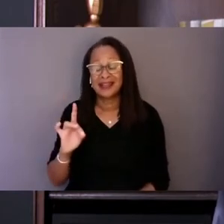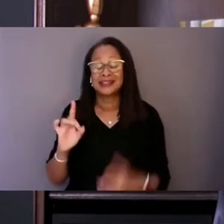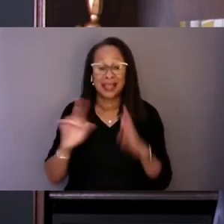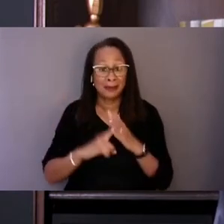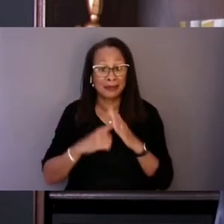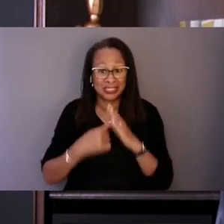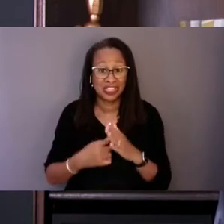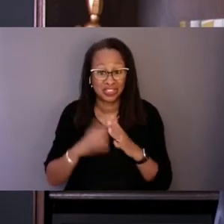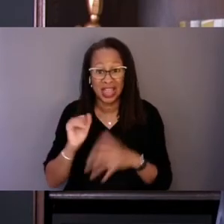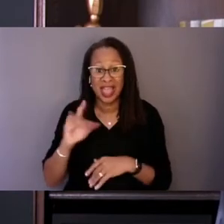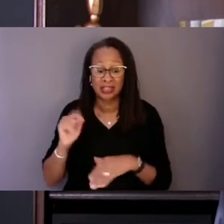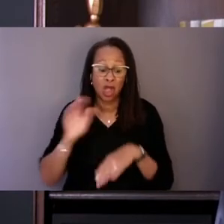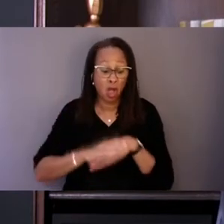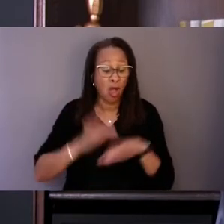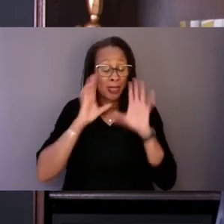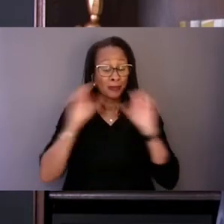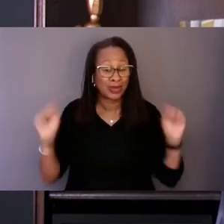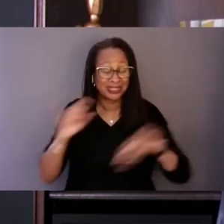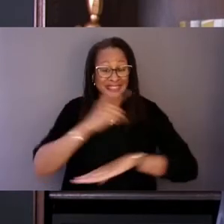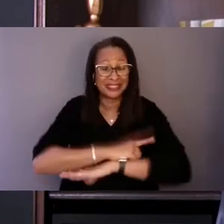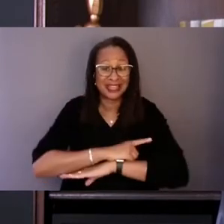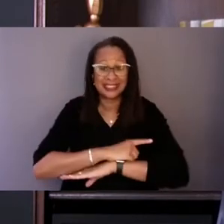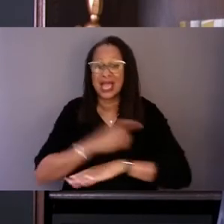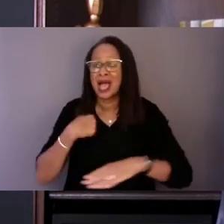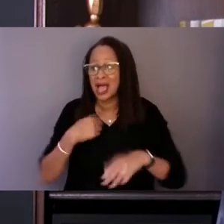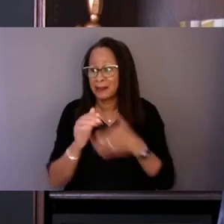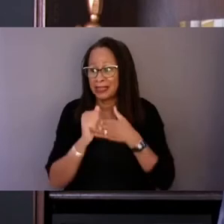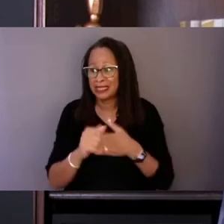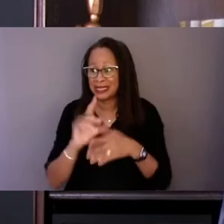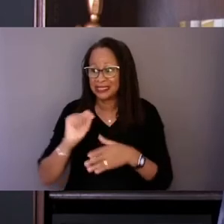I am also leading a task force to address the needs of 988